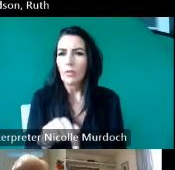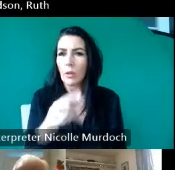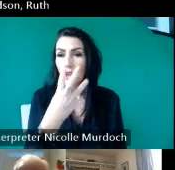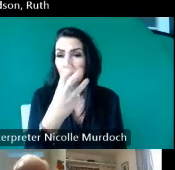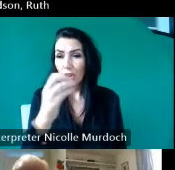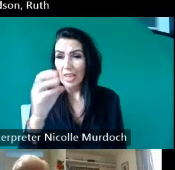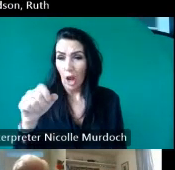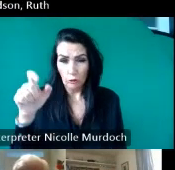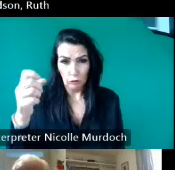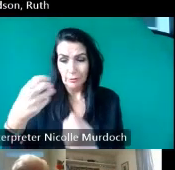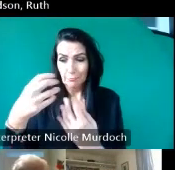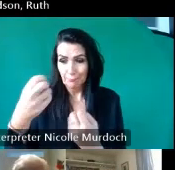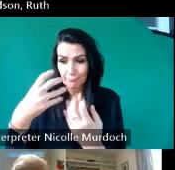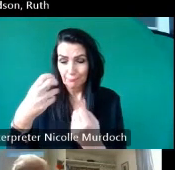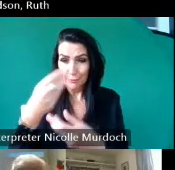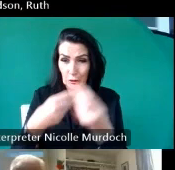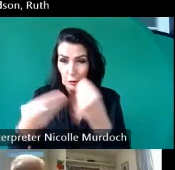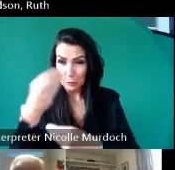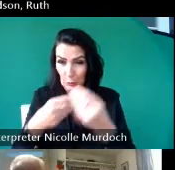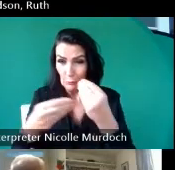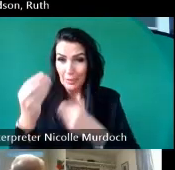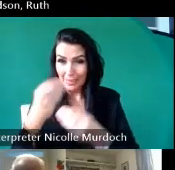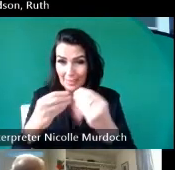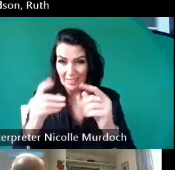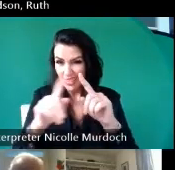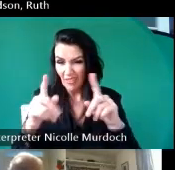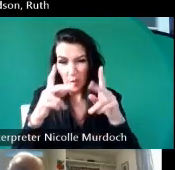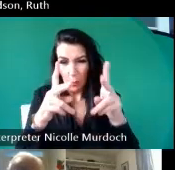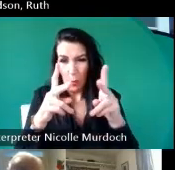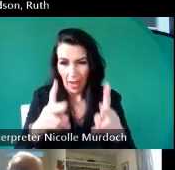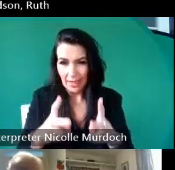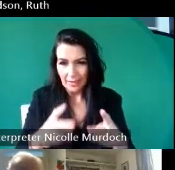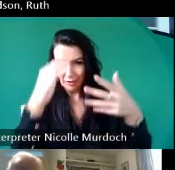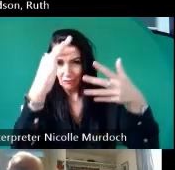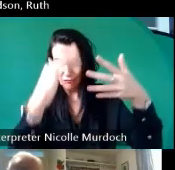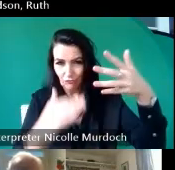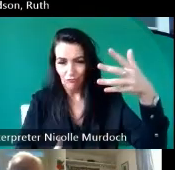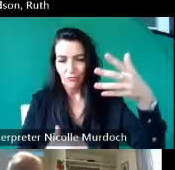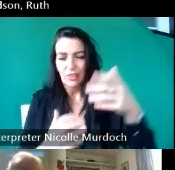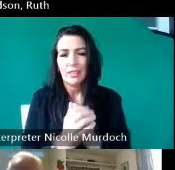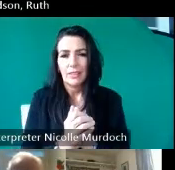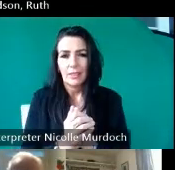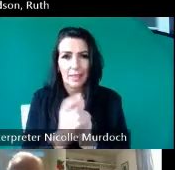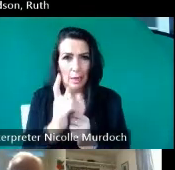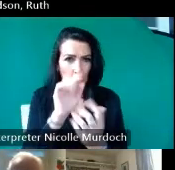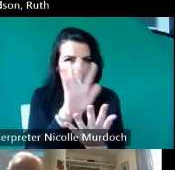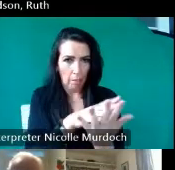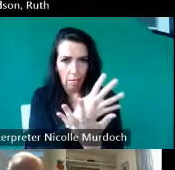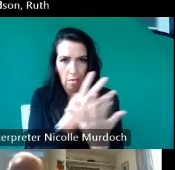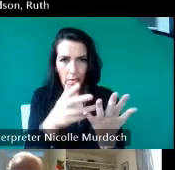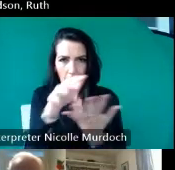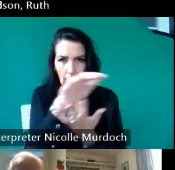potential stories using all these methods this rather messy spreadsheet that I'm showing you it